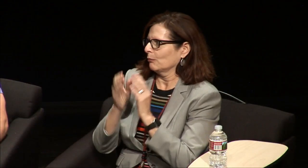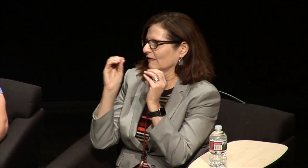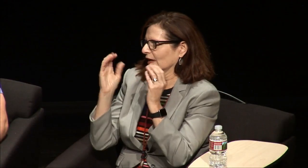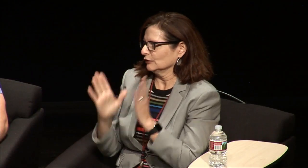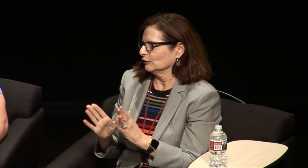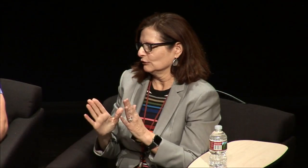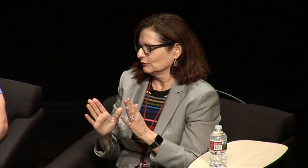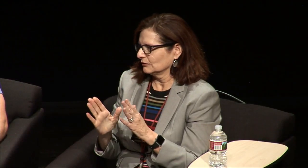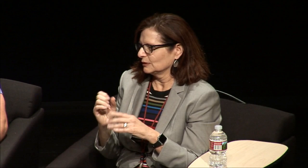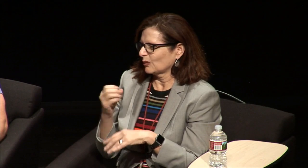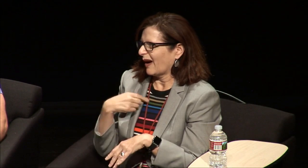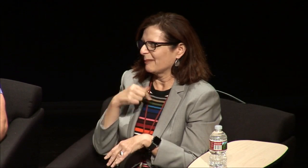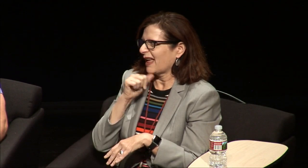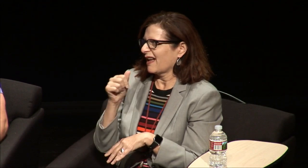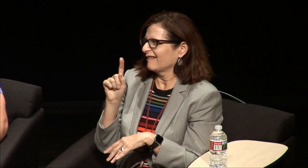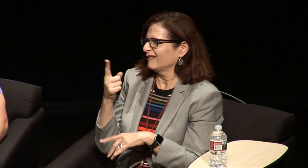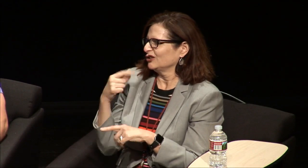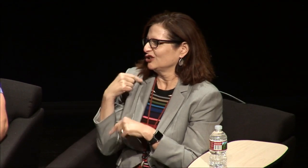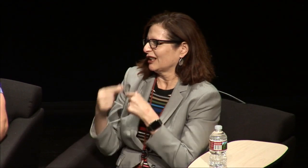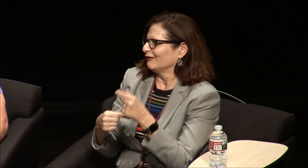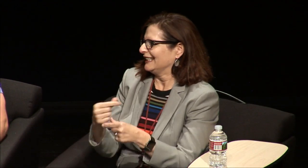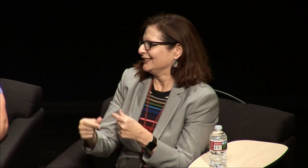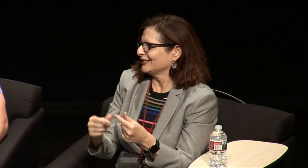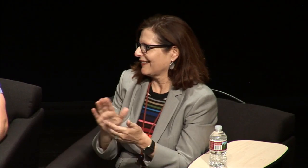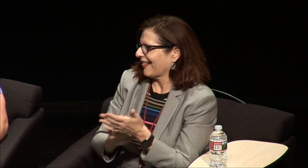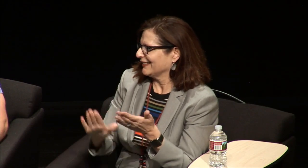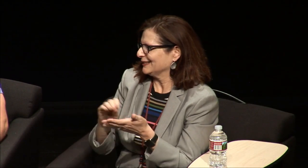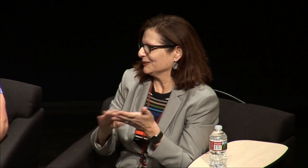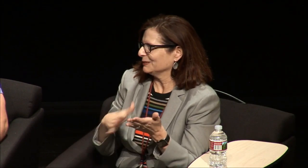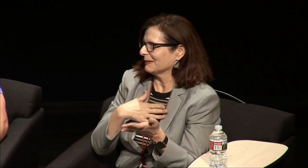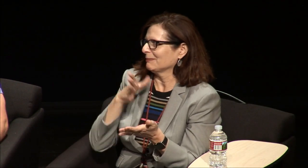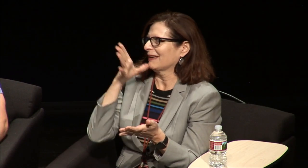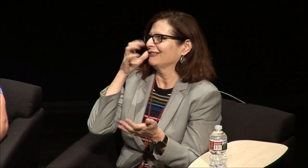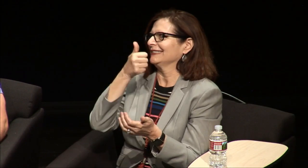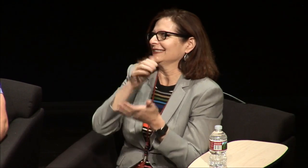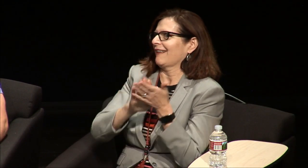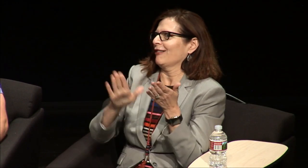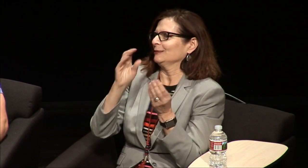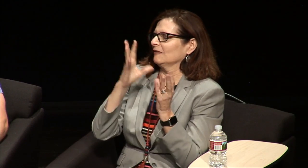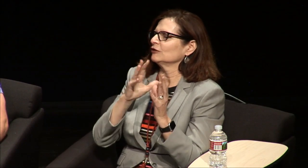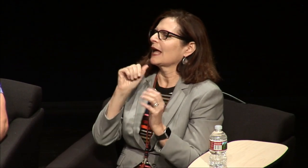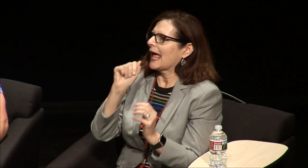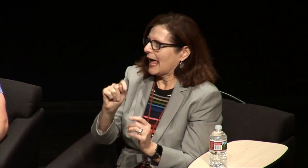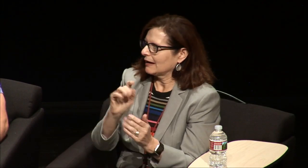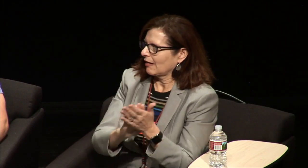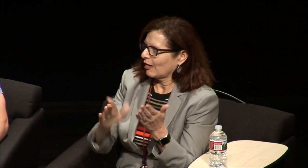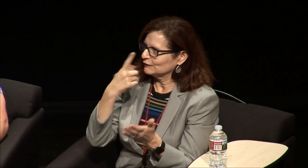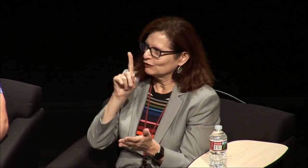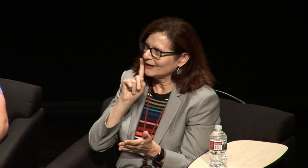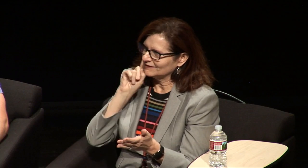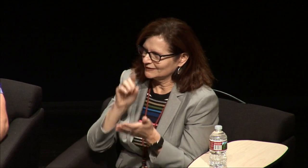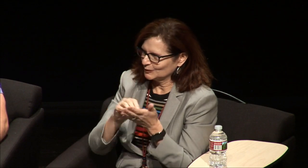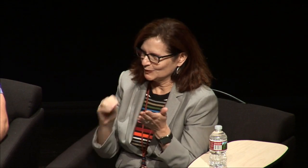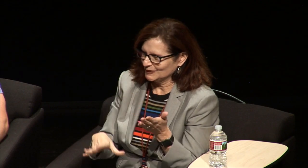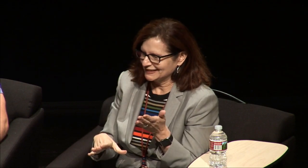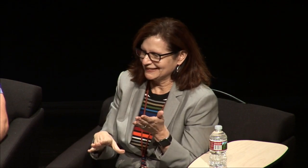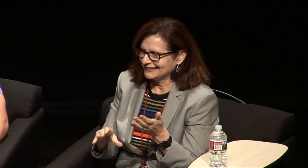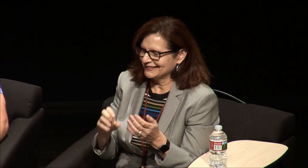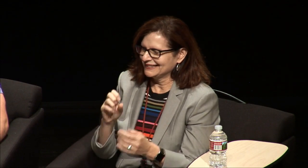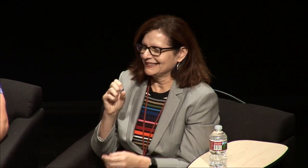graduates of Gallaudet University and went on to become professors so I'm not a first-generation college student both of my parents are and they are both